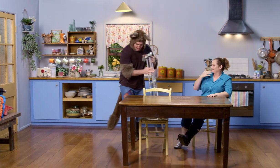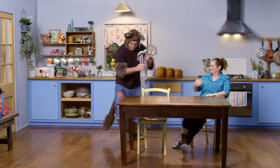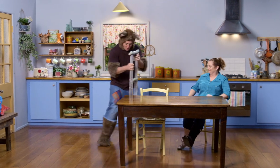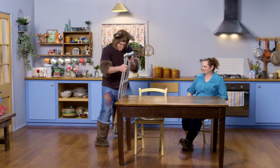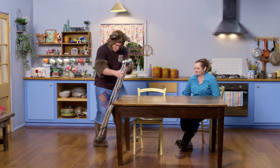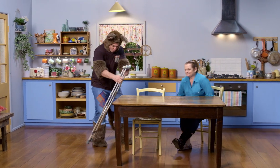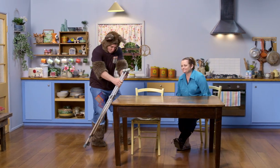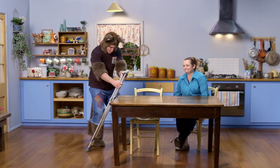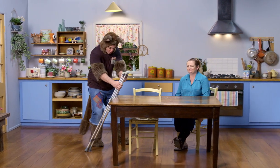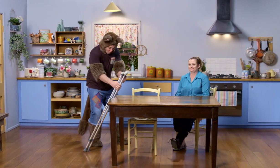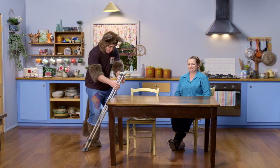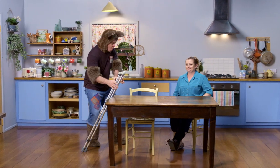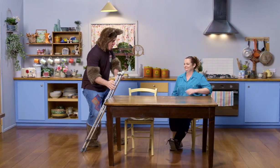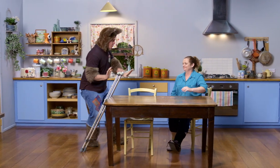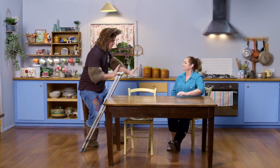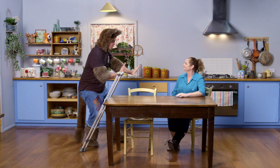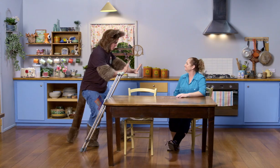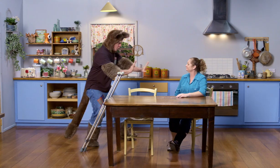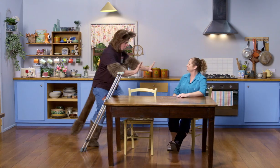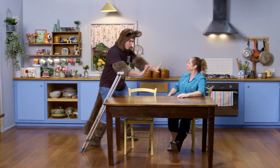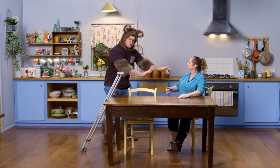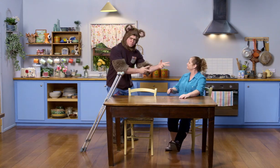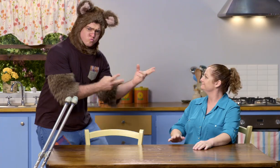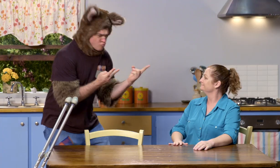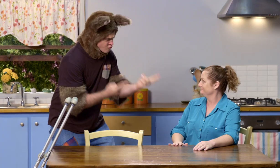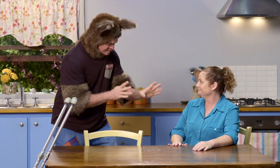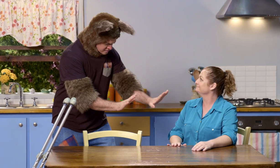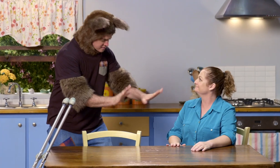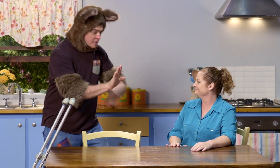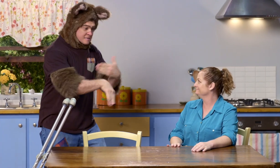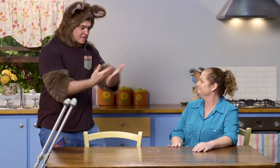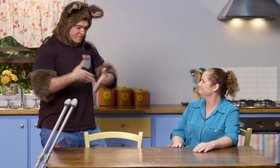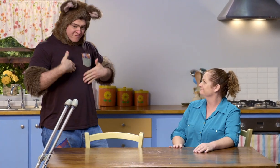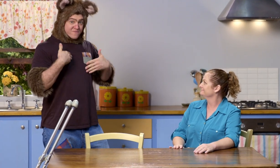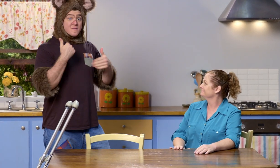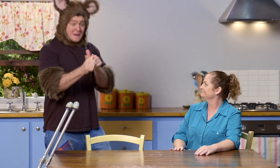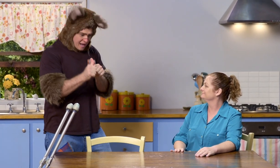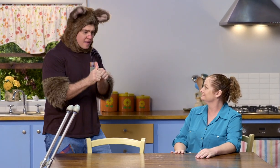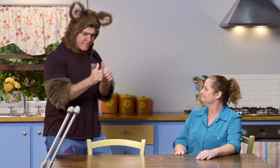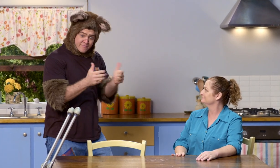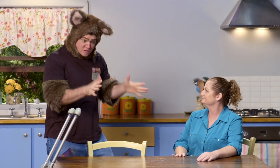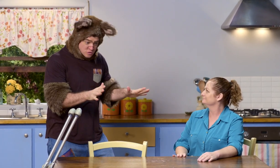Thanks, Possum. Now, you rest until you're feeling a little bit better.